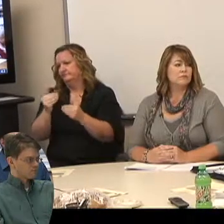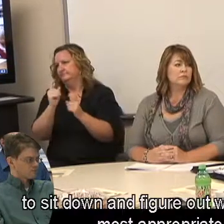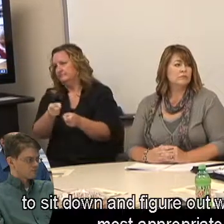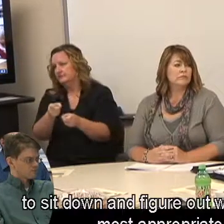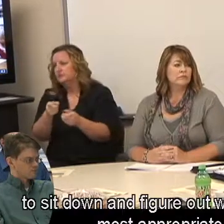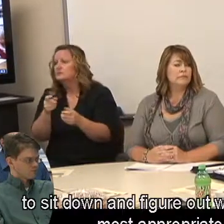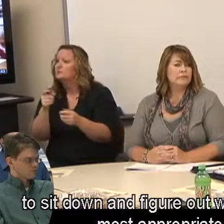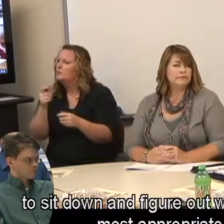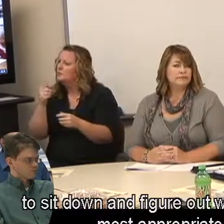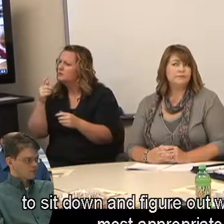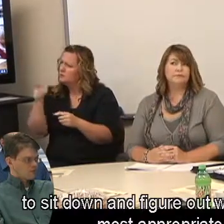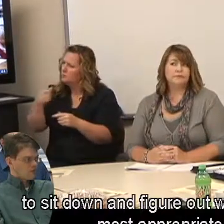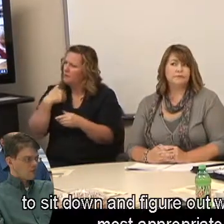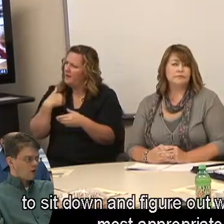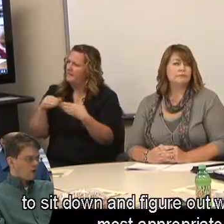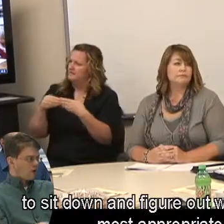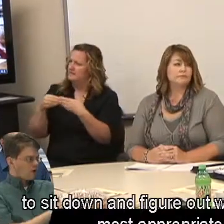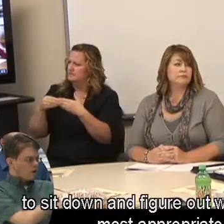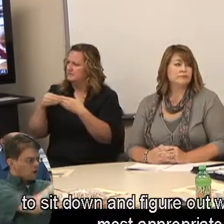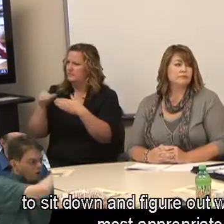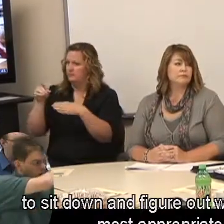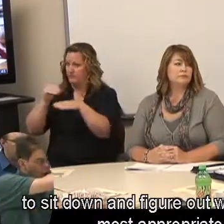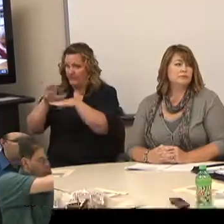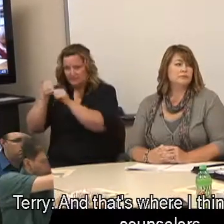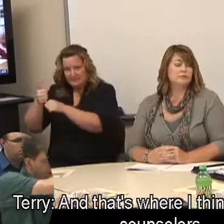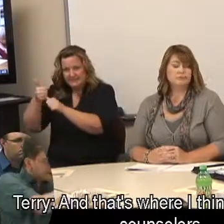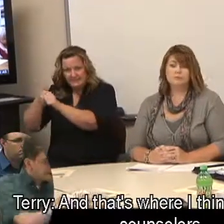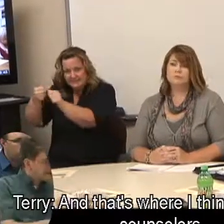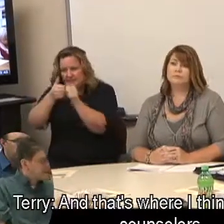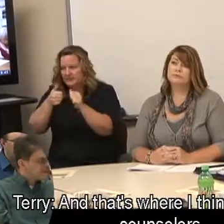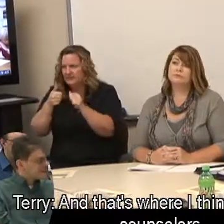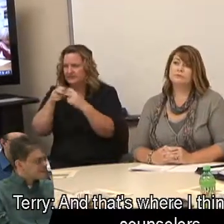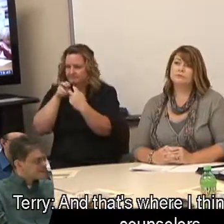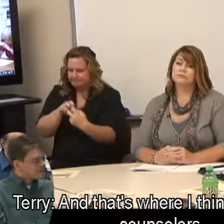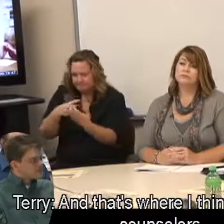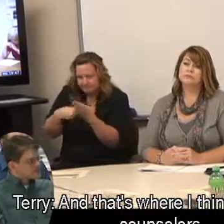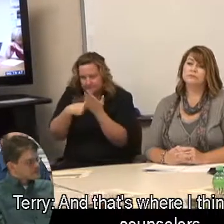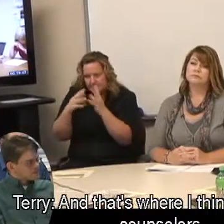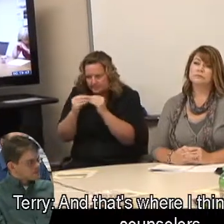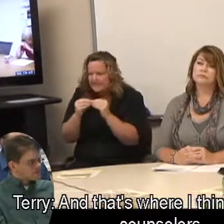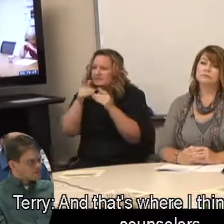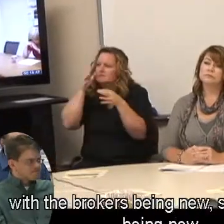to sit down and figure out what's really most appropriate. Terry: And that's where I think that as VR counselors,